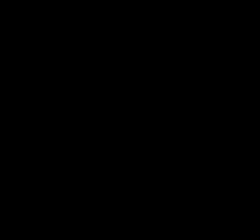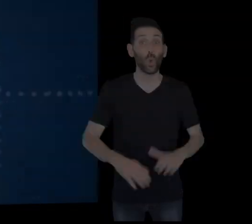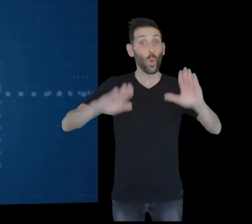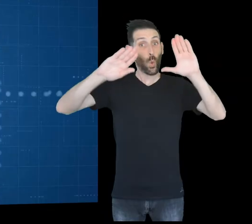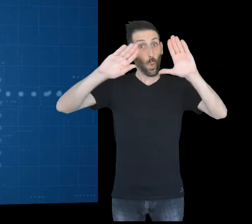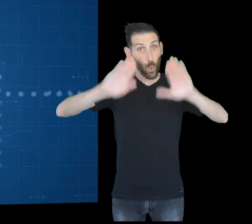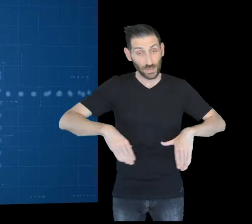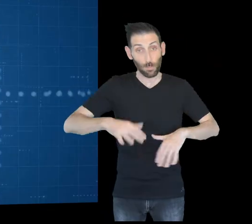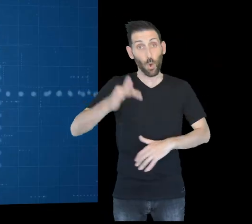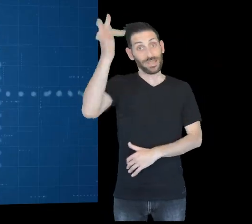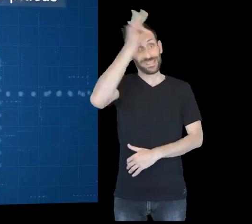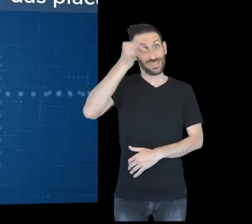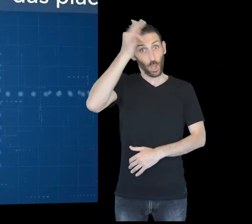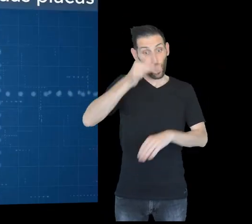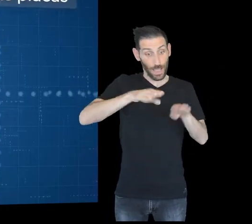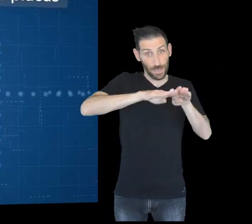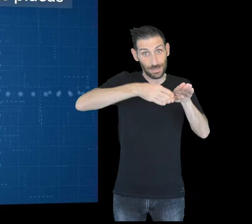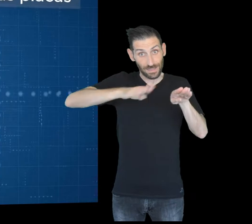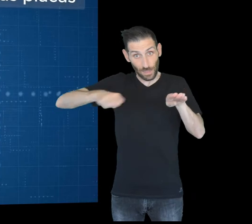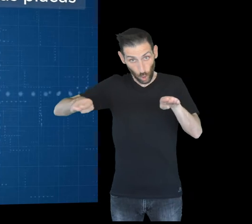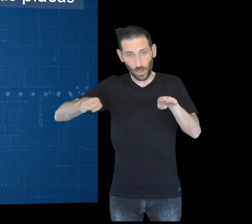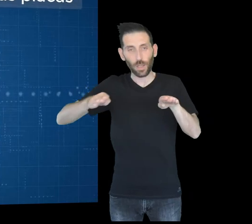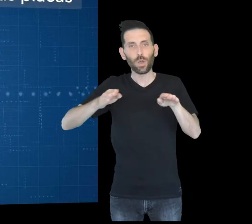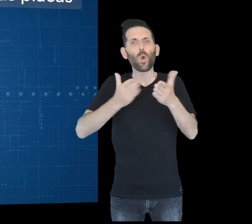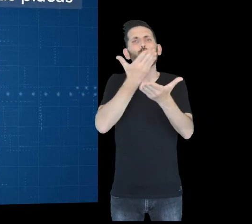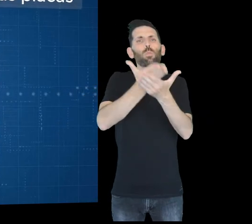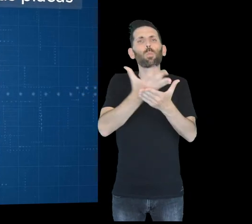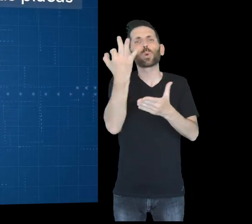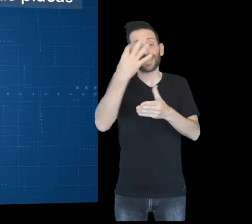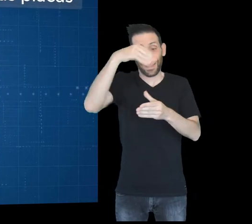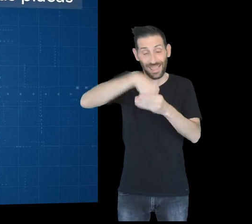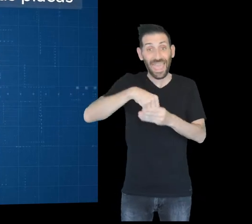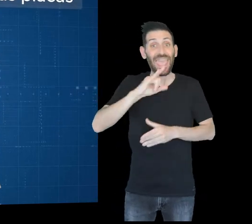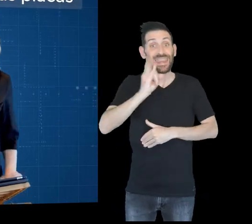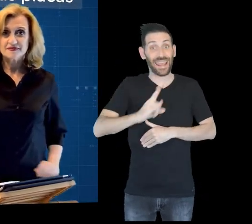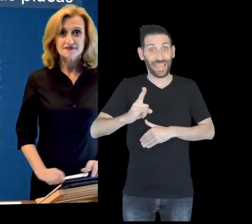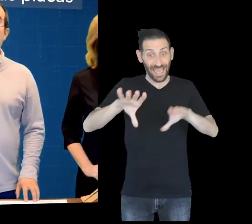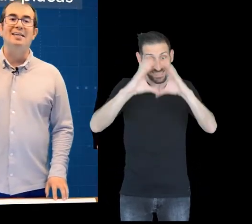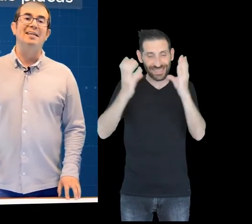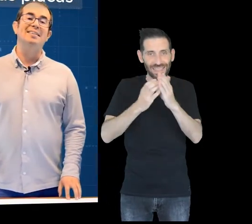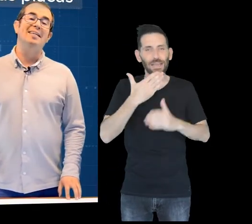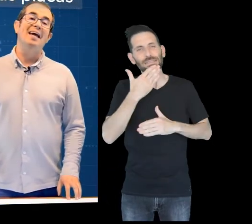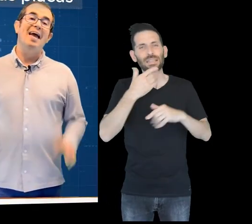And finally, the Theory of Plate Tectonics propose that the internal terrestrial energy